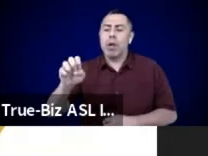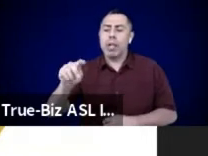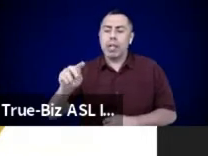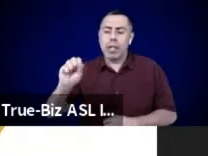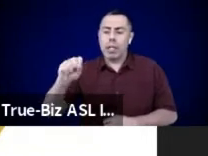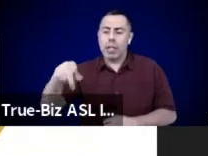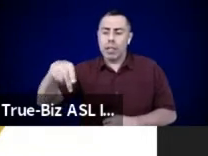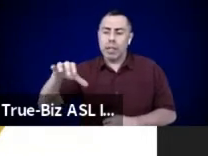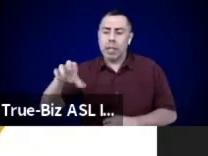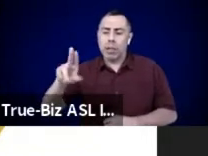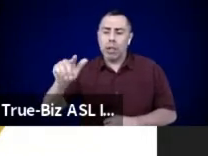Water the seeds.